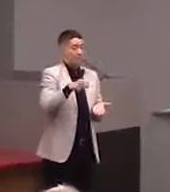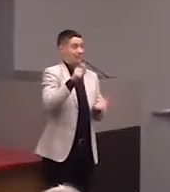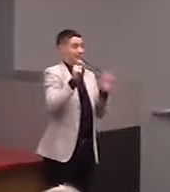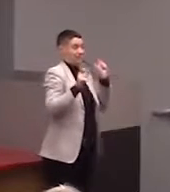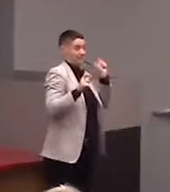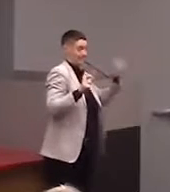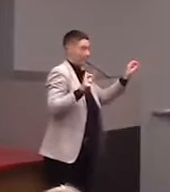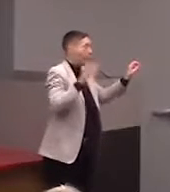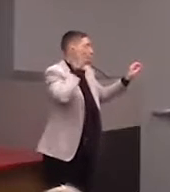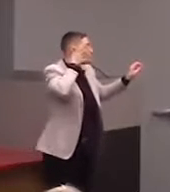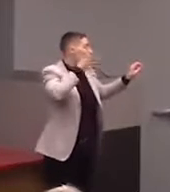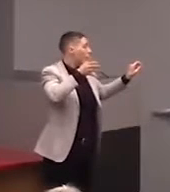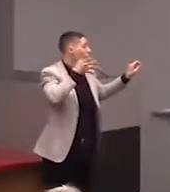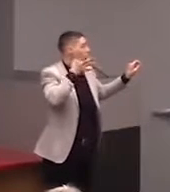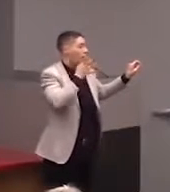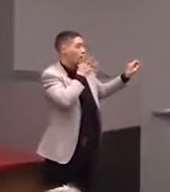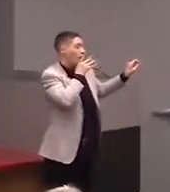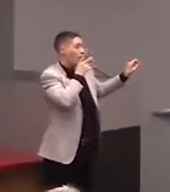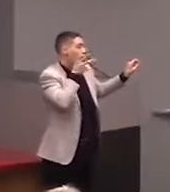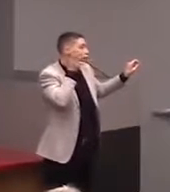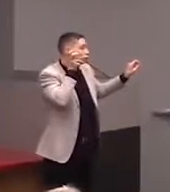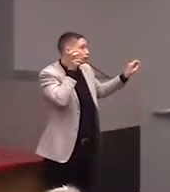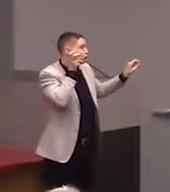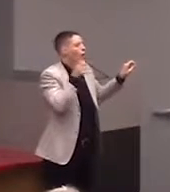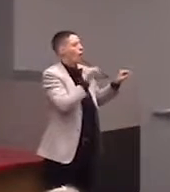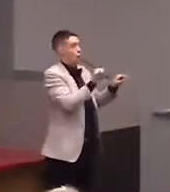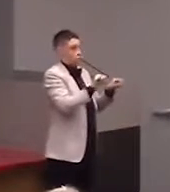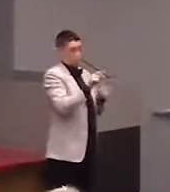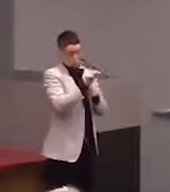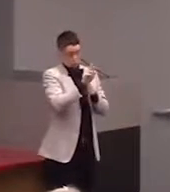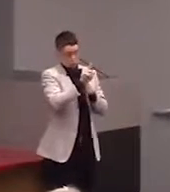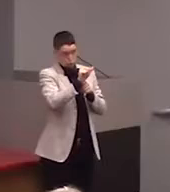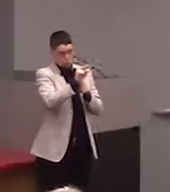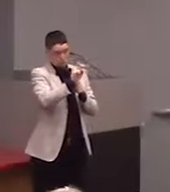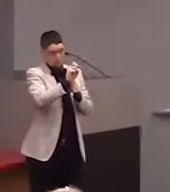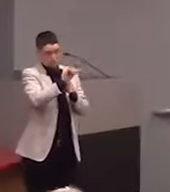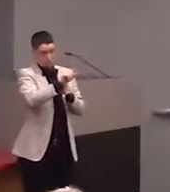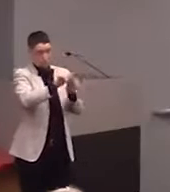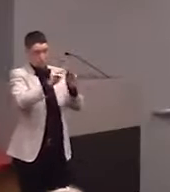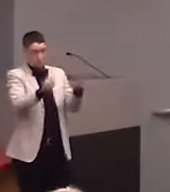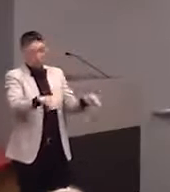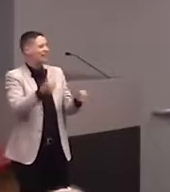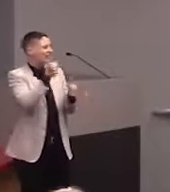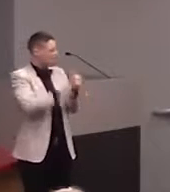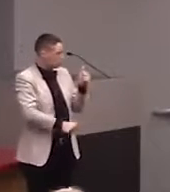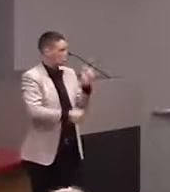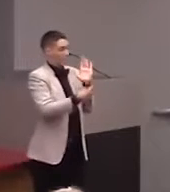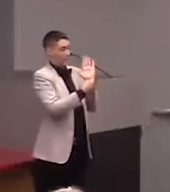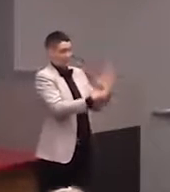doing this at the Transit Museum, and we're putting in at each exhibit, we're putting in a little token,